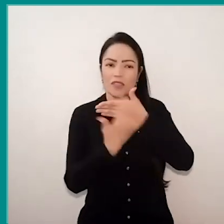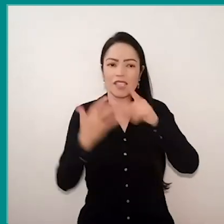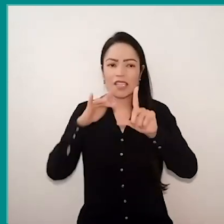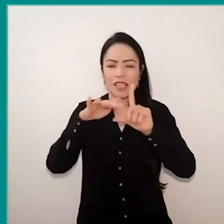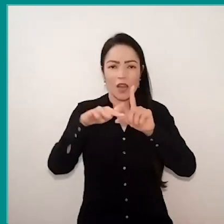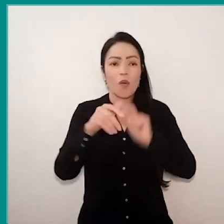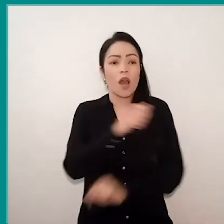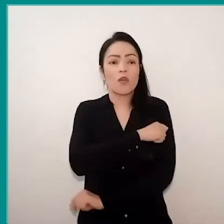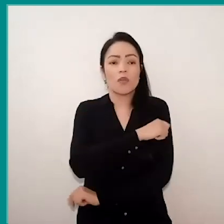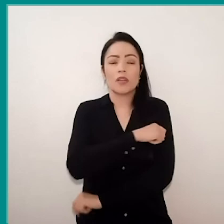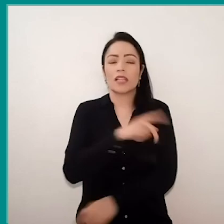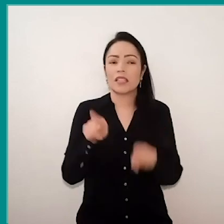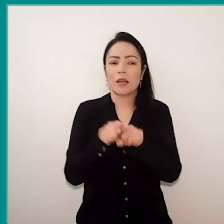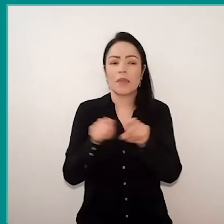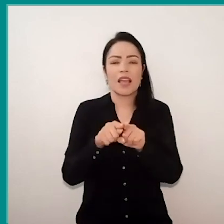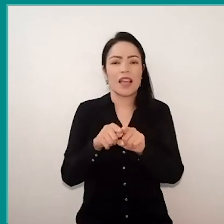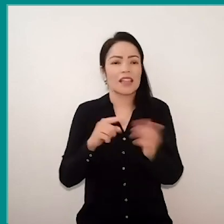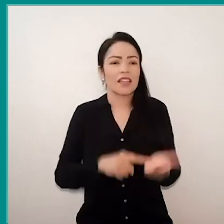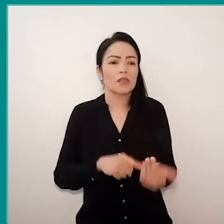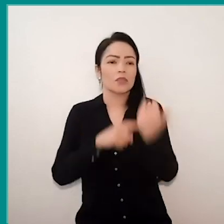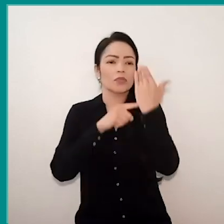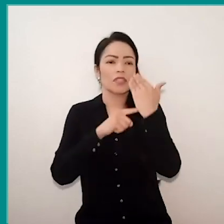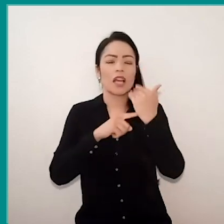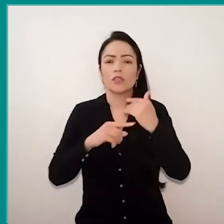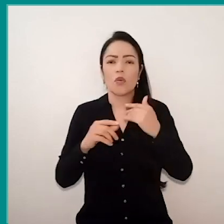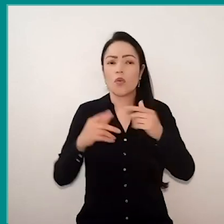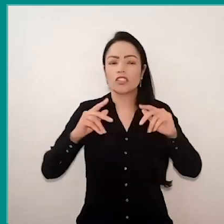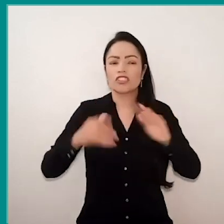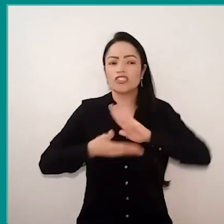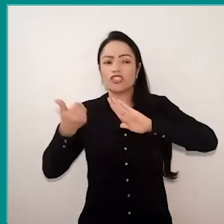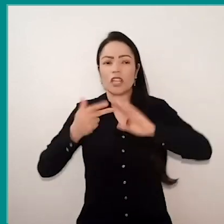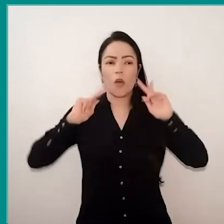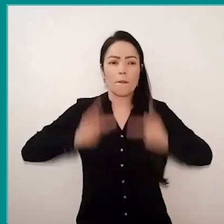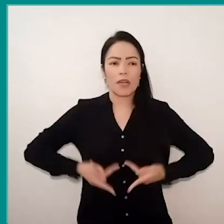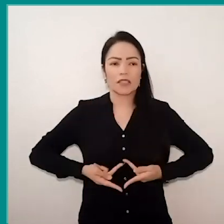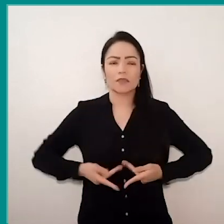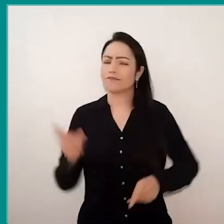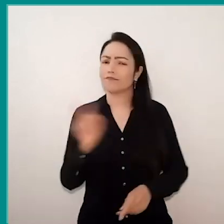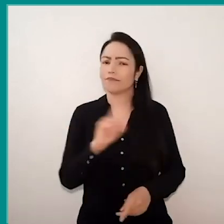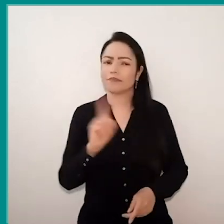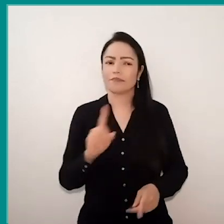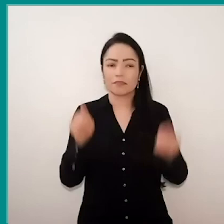make that this technology don't dehumanize us, this is a big challenge.